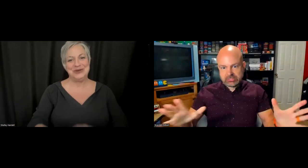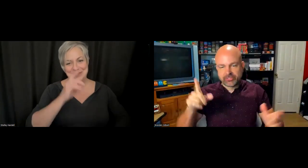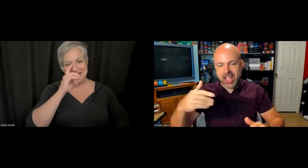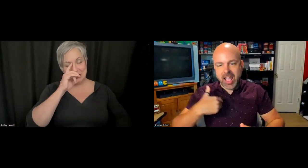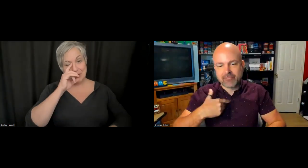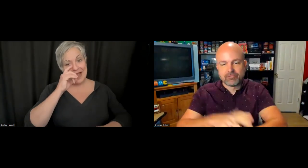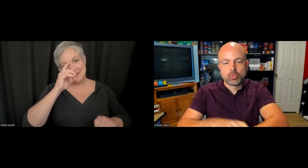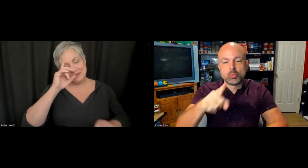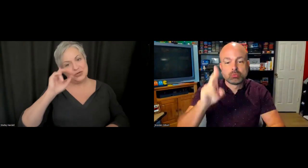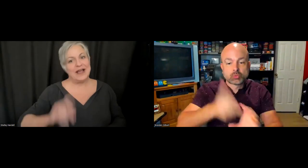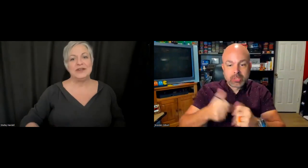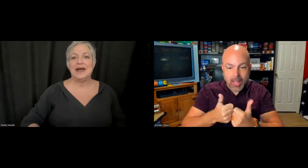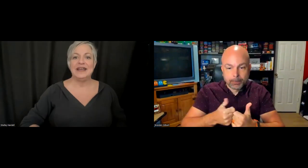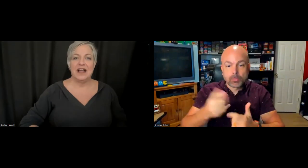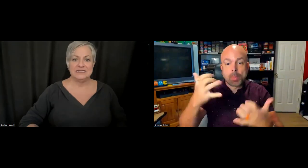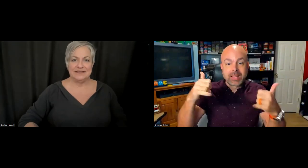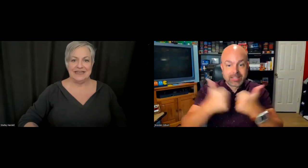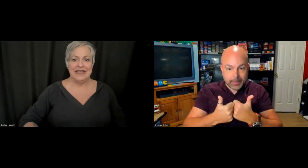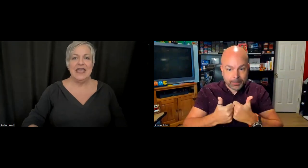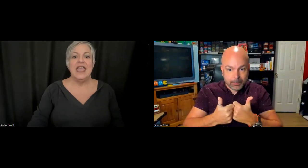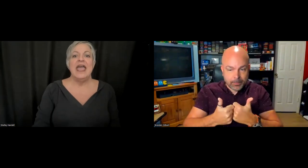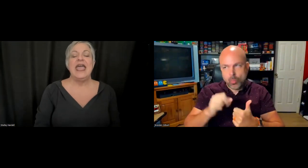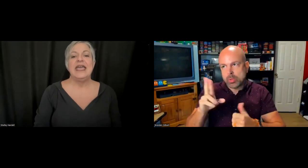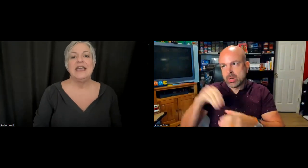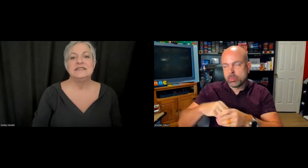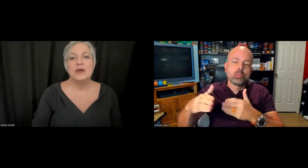equipment around me. I am surrounded by it constantly.